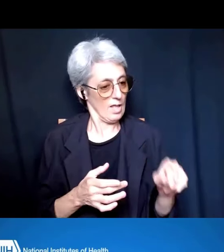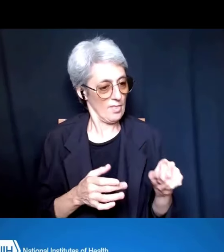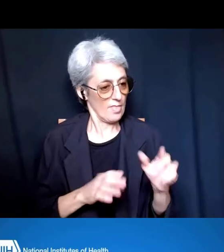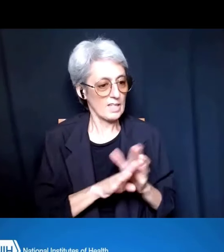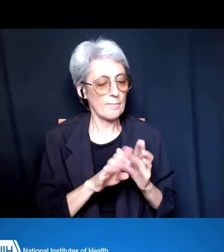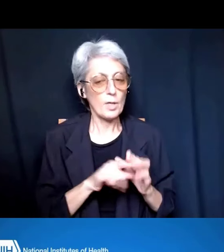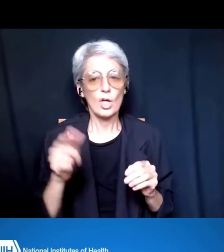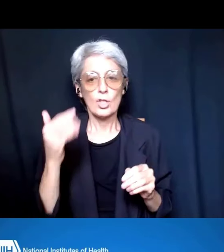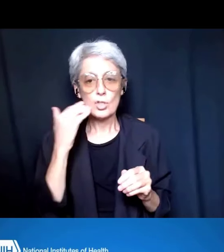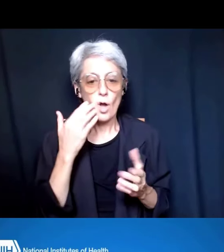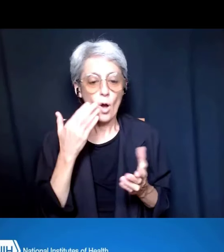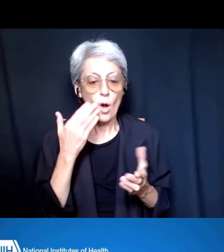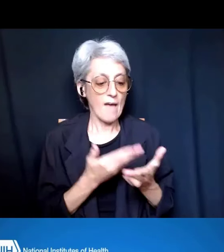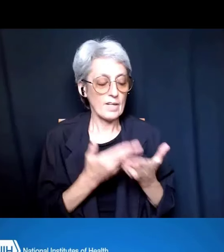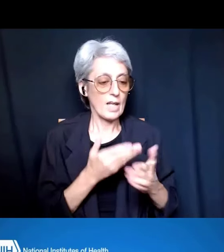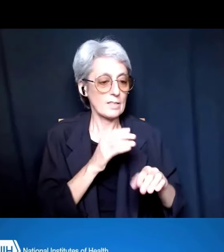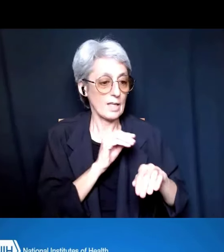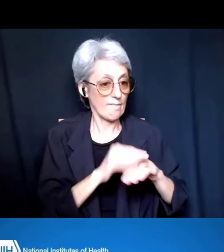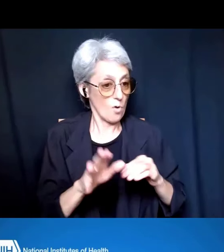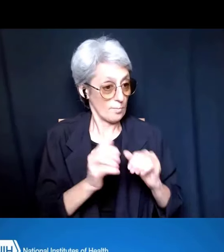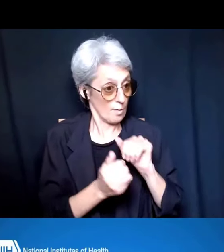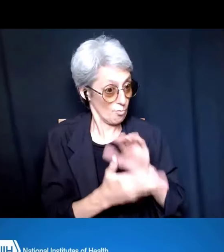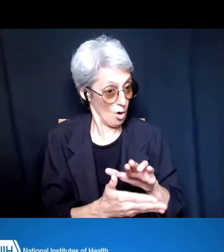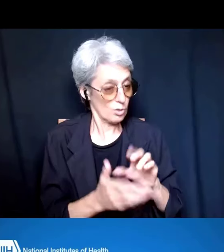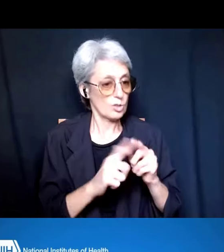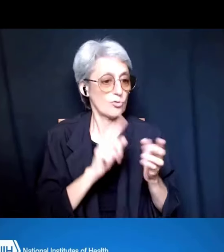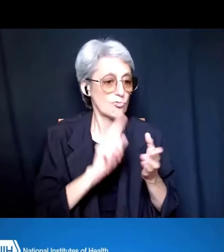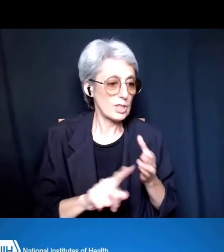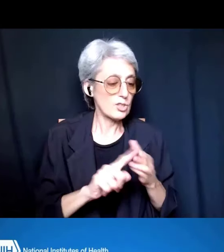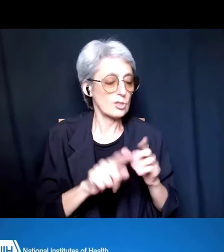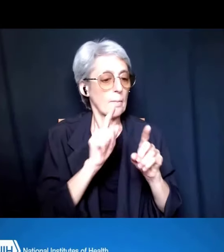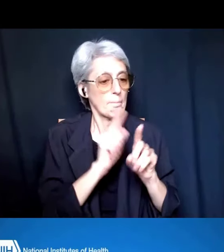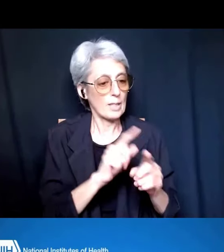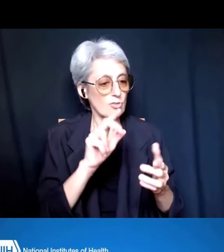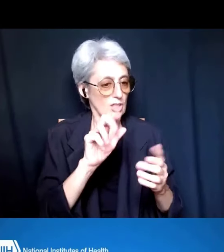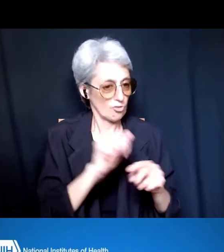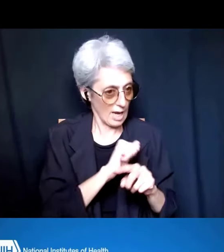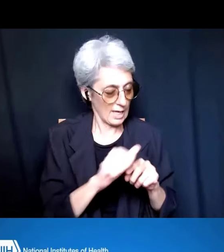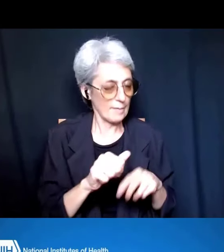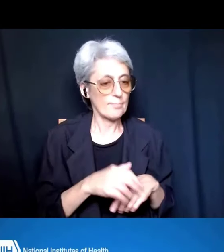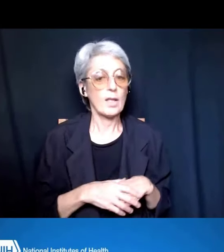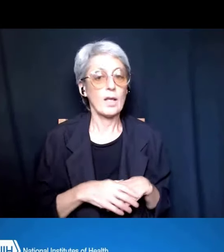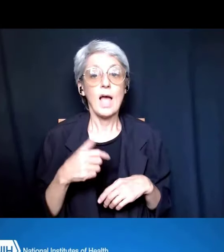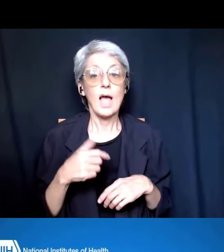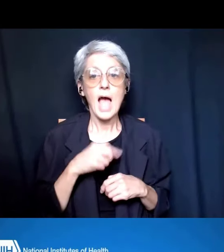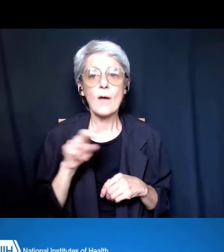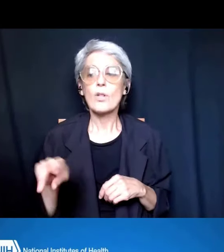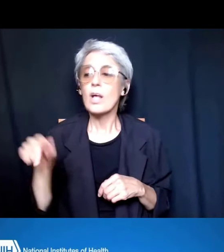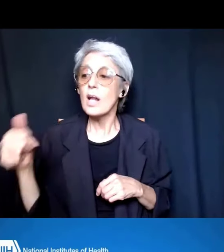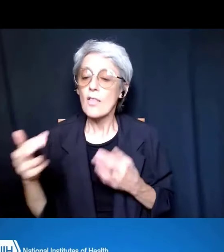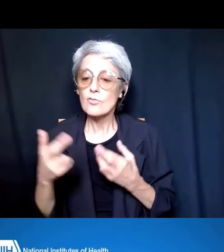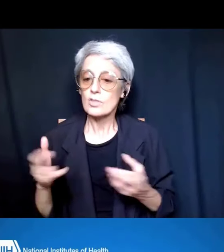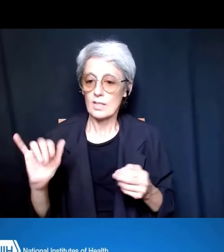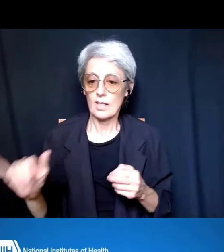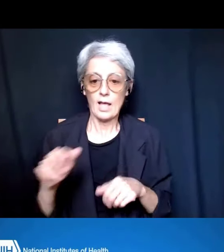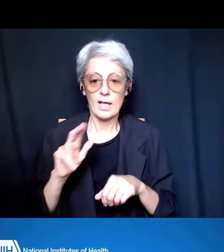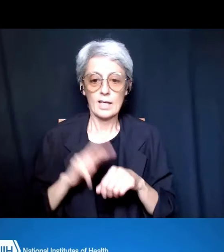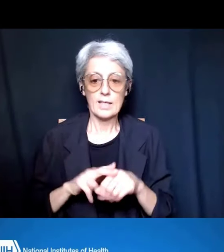approaches to research mentoring and training, and we look at other resources like the National Academy of Science and Engineering